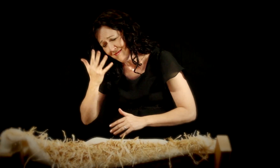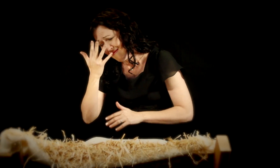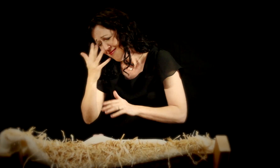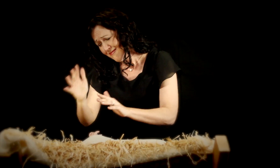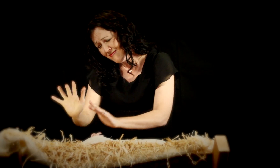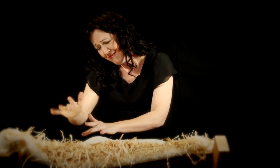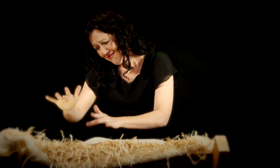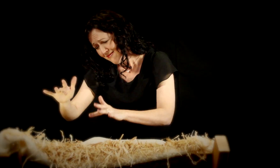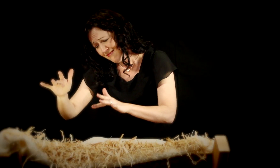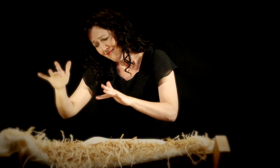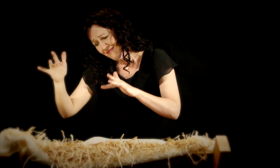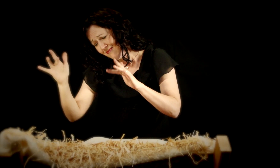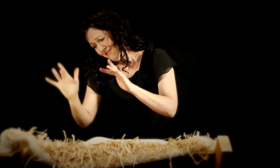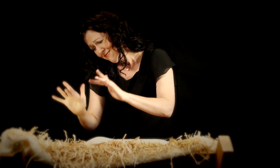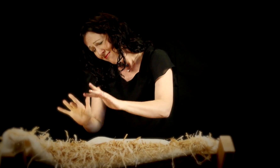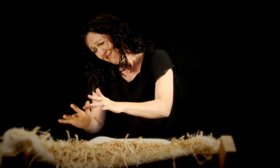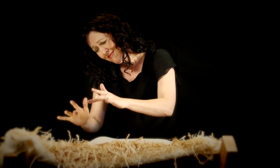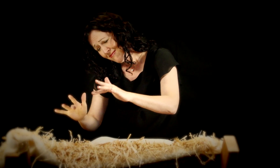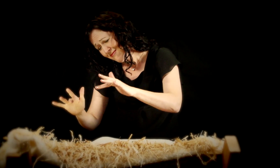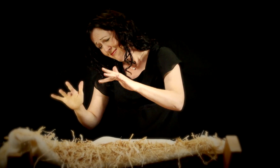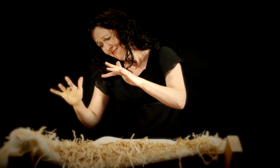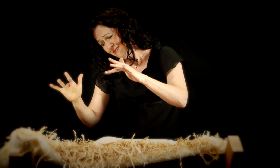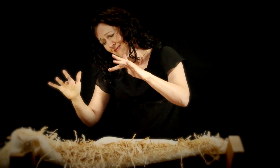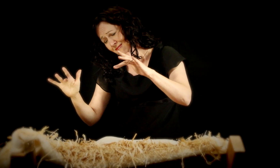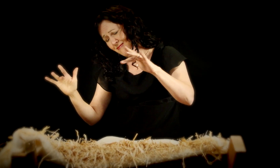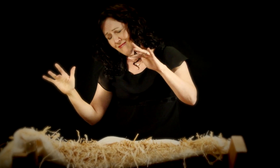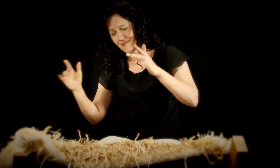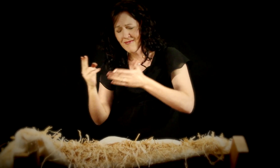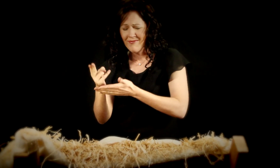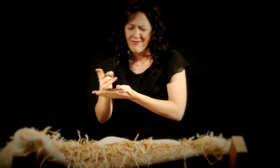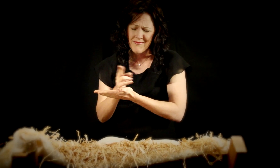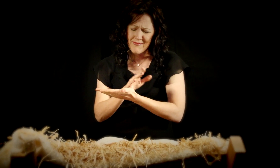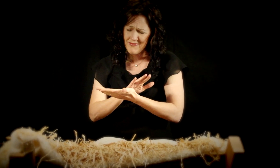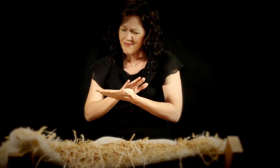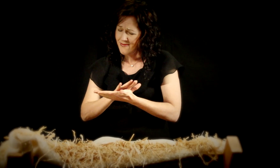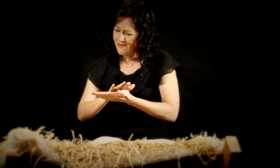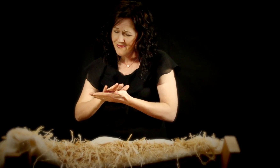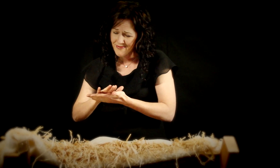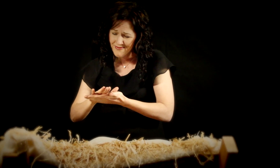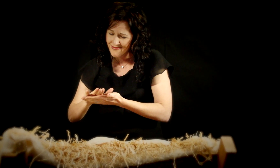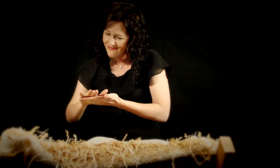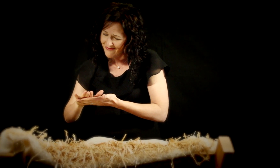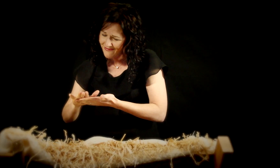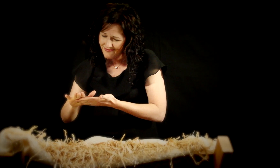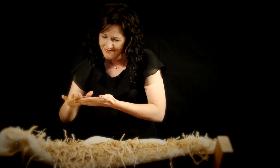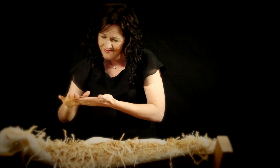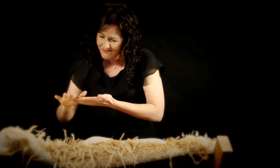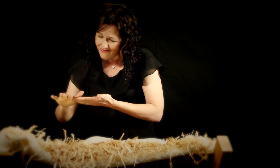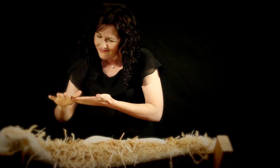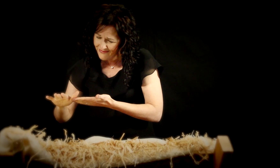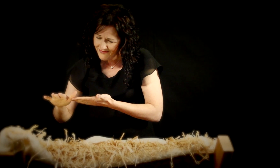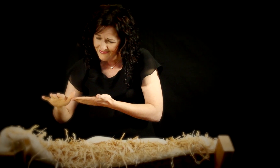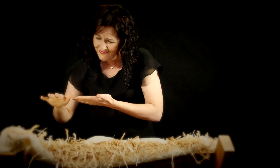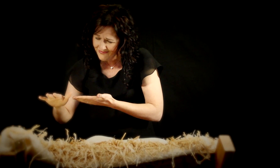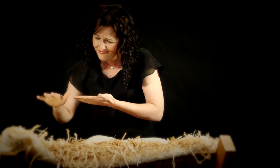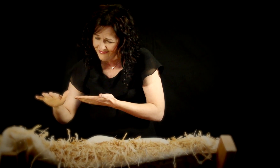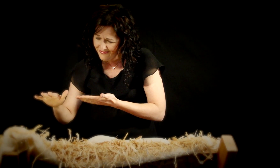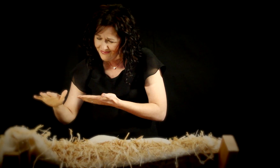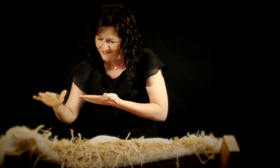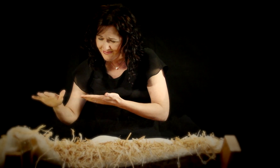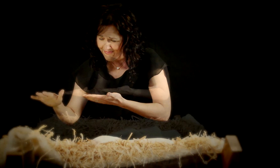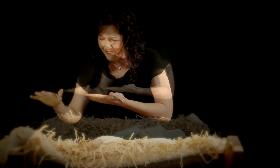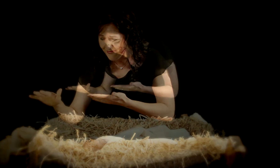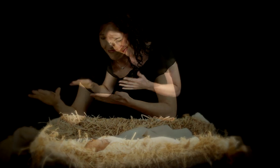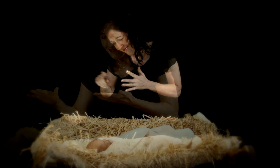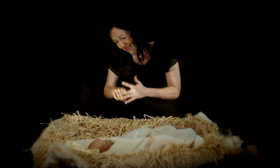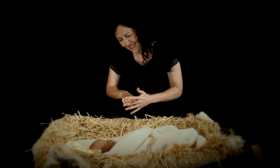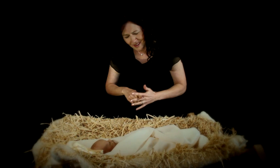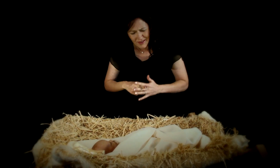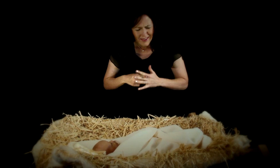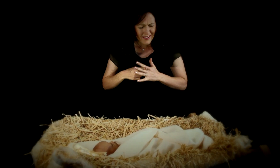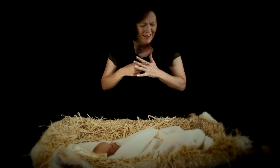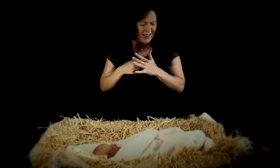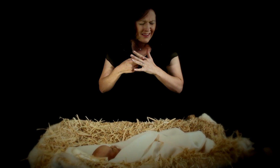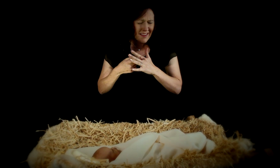Radiant beams from thy holy face